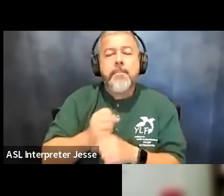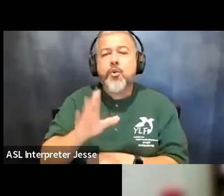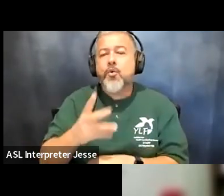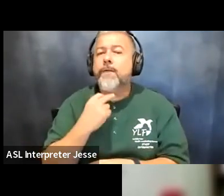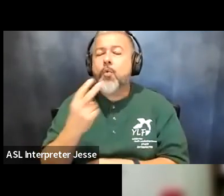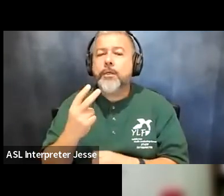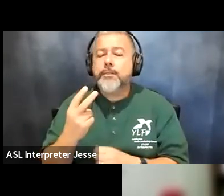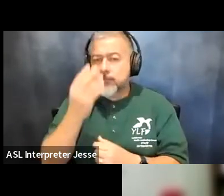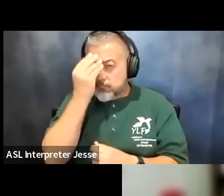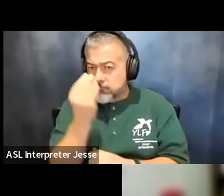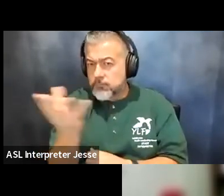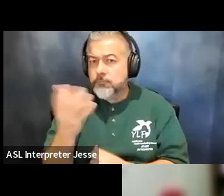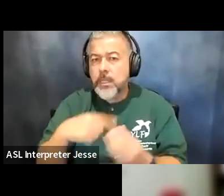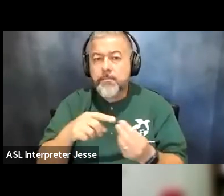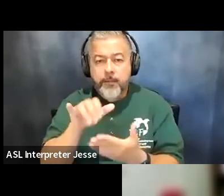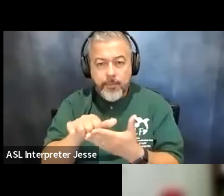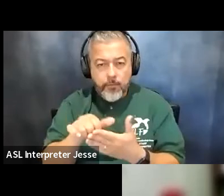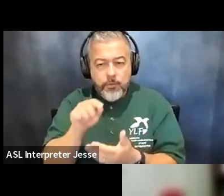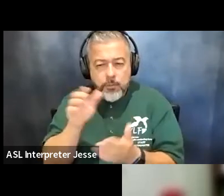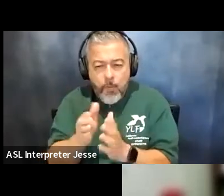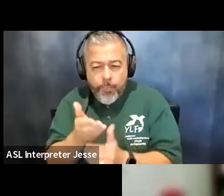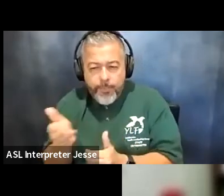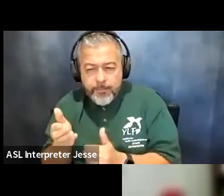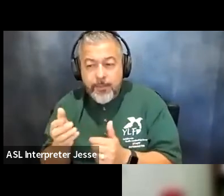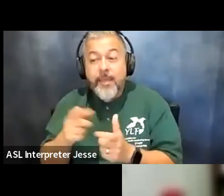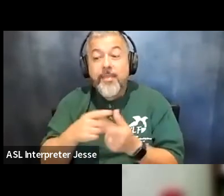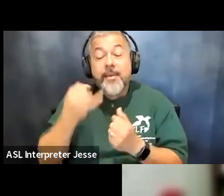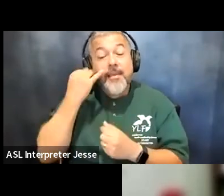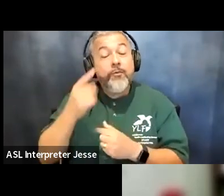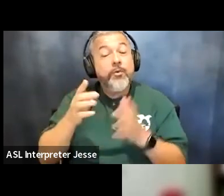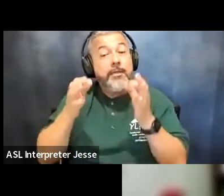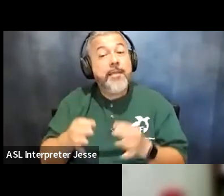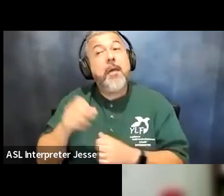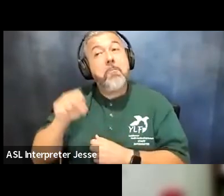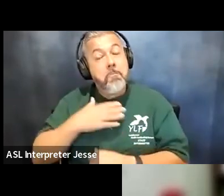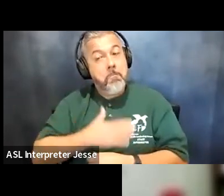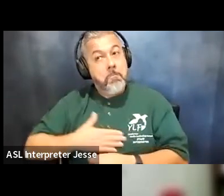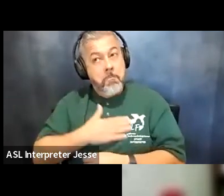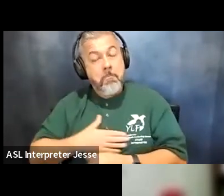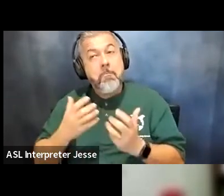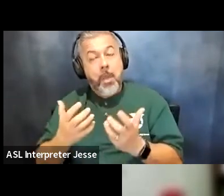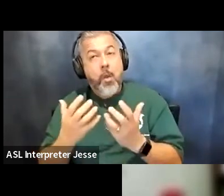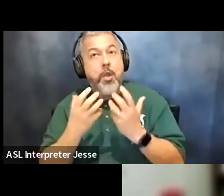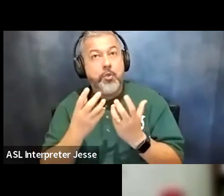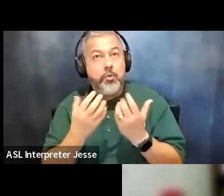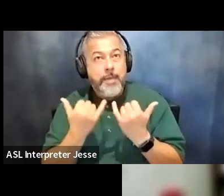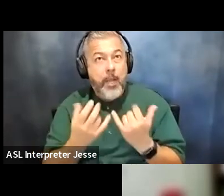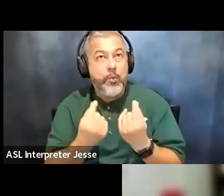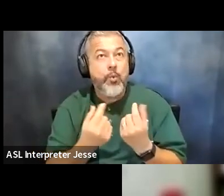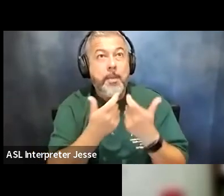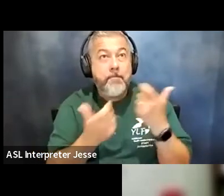that and then if you decide that you want to do bigger things or pursue systemic issues